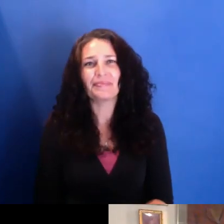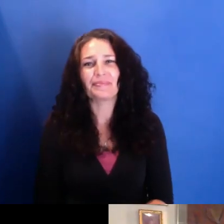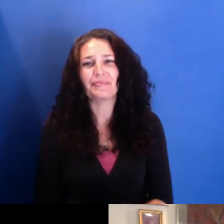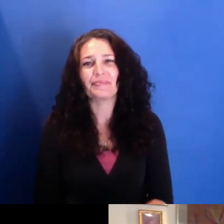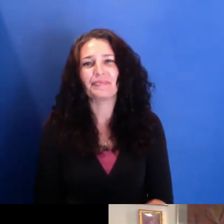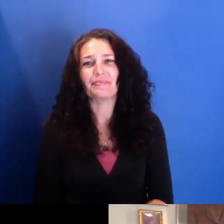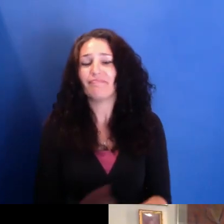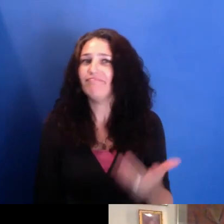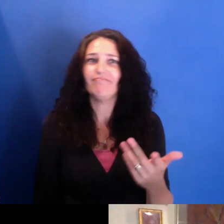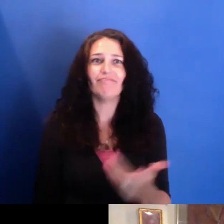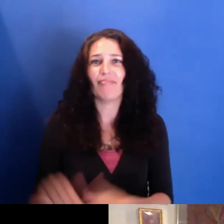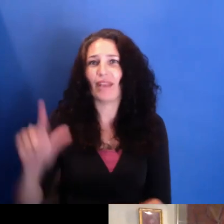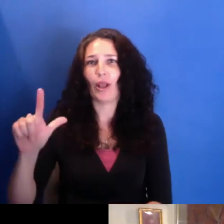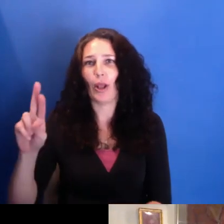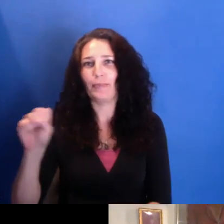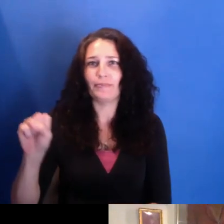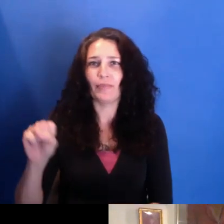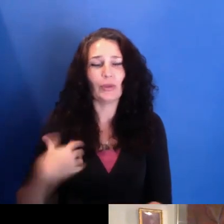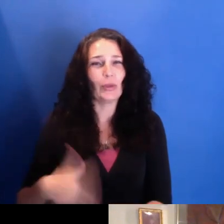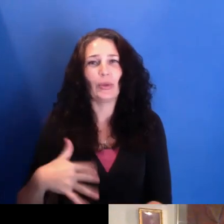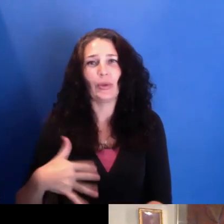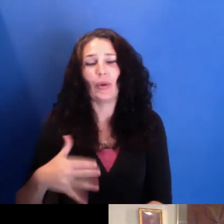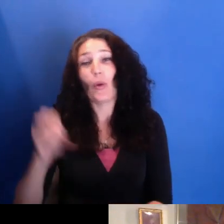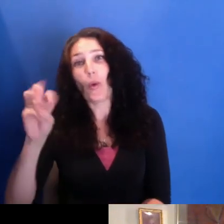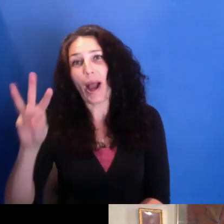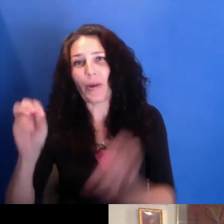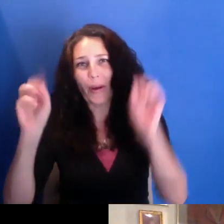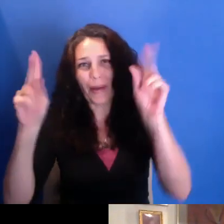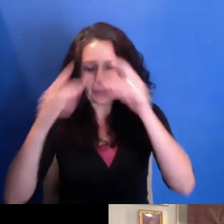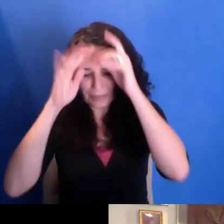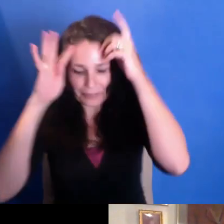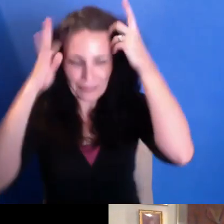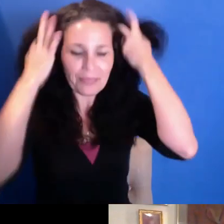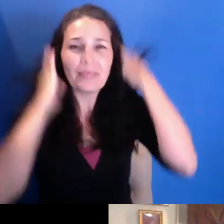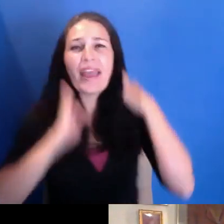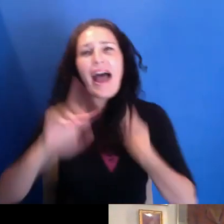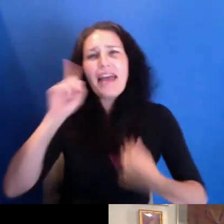Wow. So I always think that kind of names are very important.